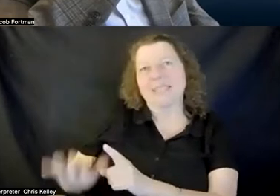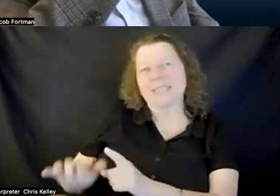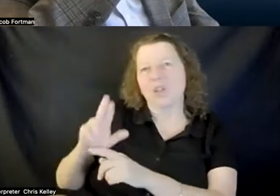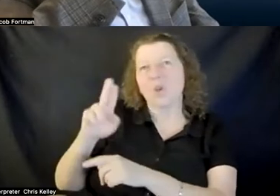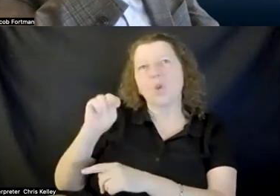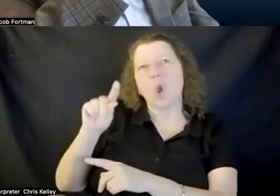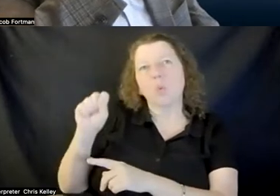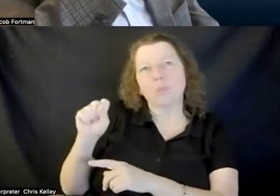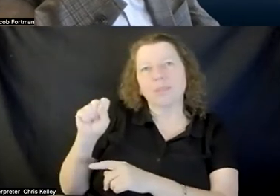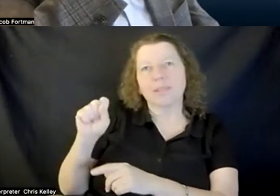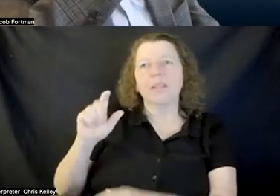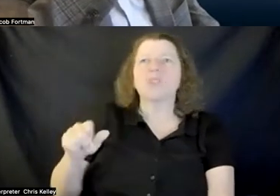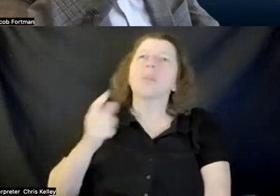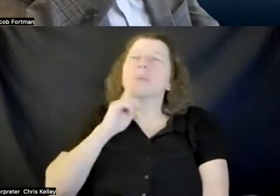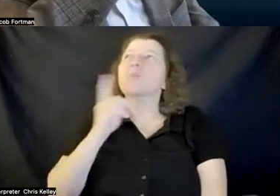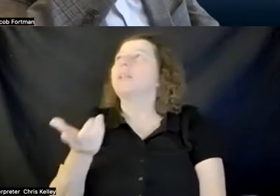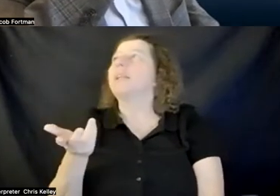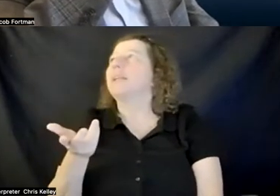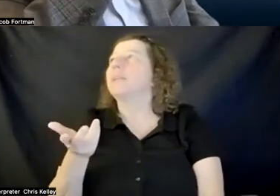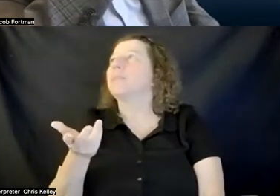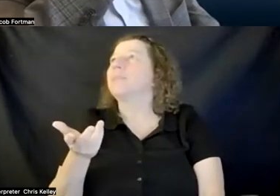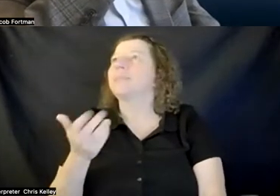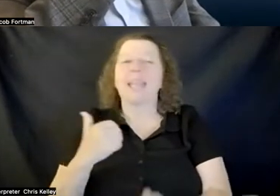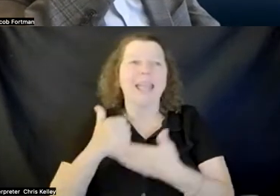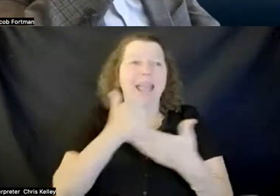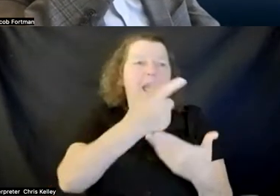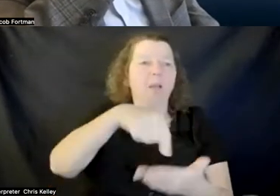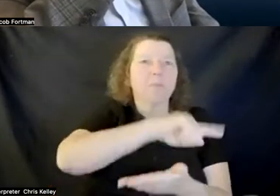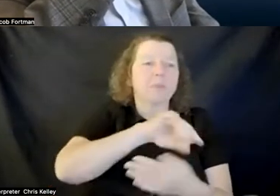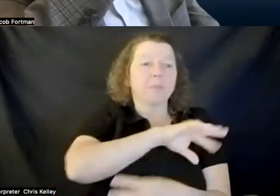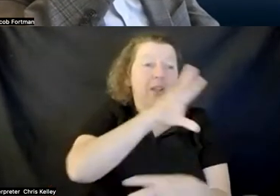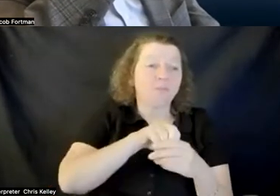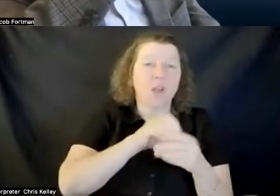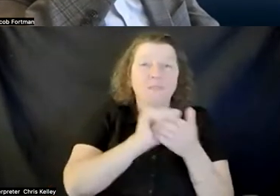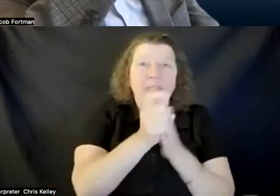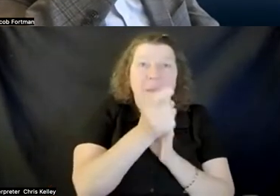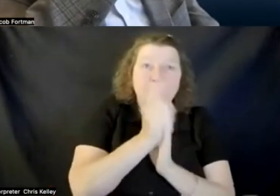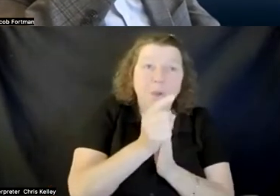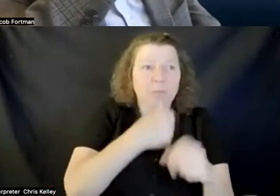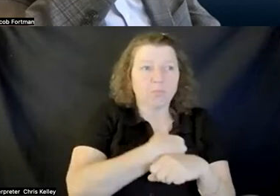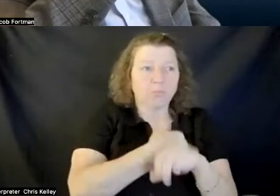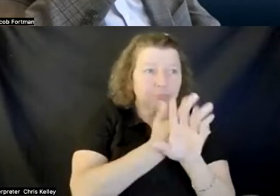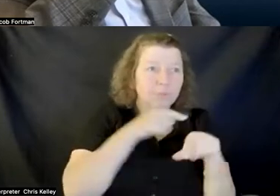a nice um way for learners to engage both in the moment within the actual class session and outside